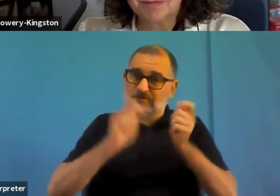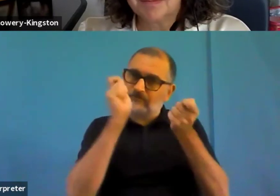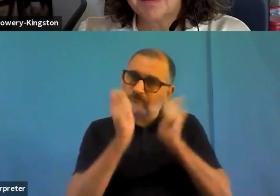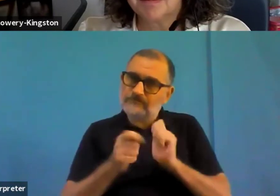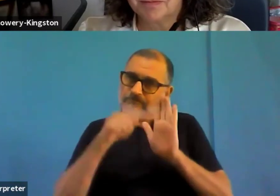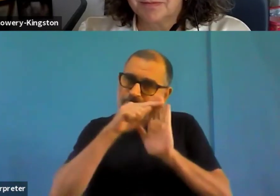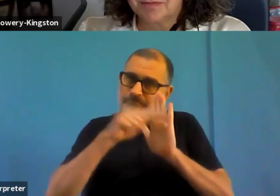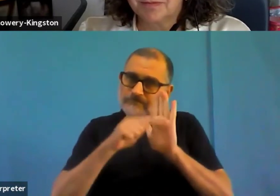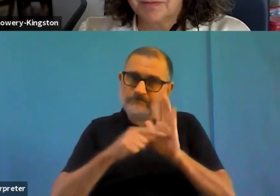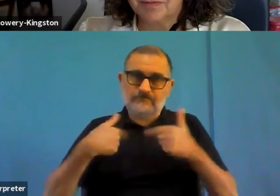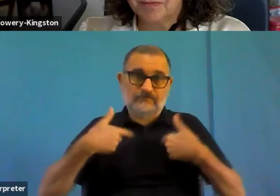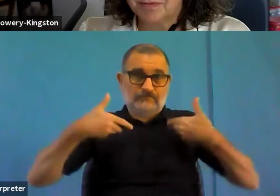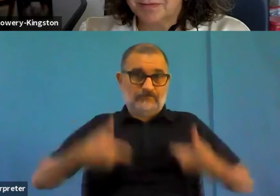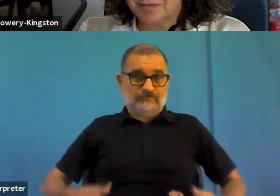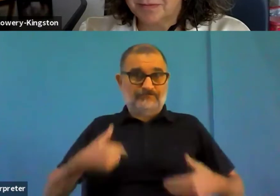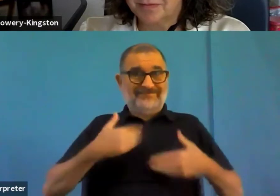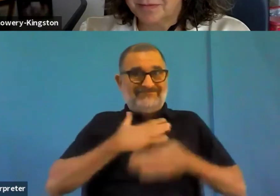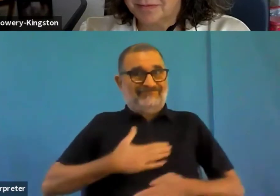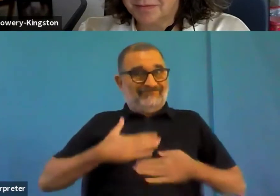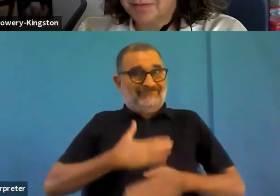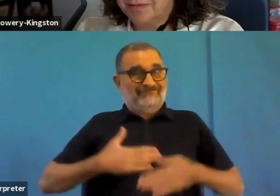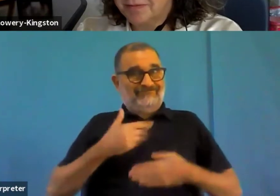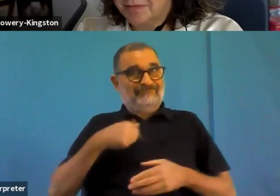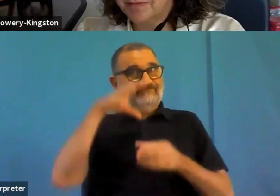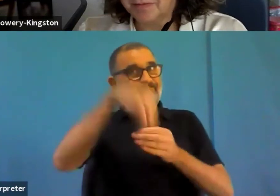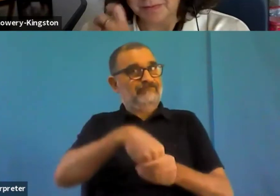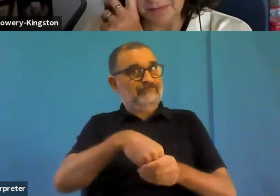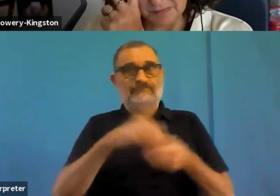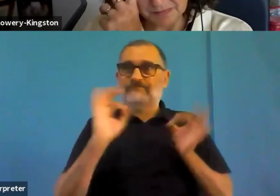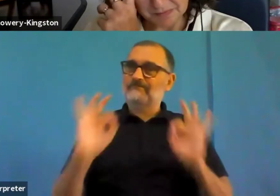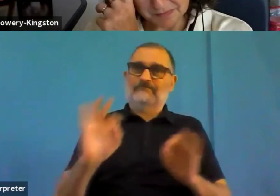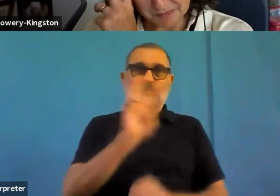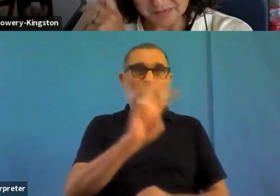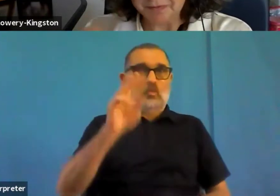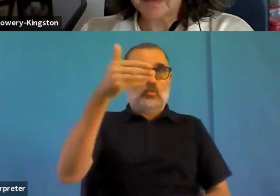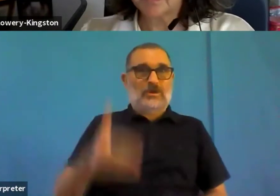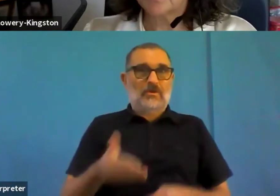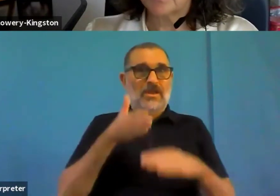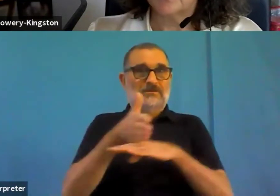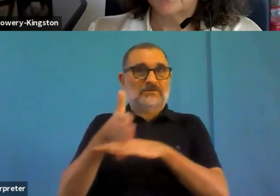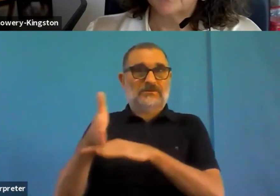But I think it has arrived the time to start focusing as well on users, the real beneficiaries of it.